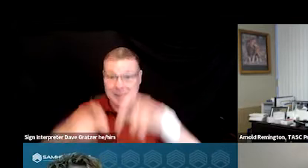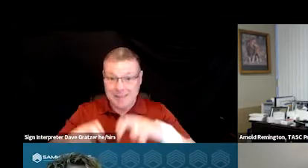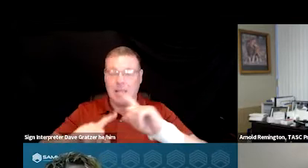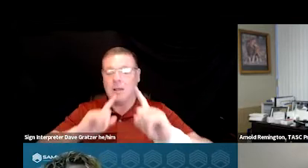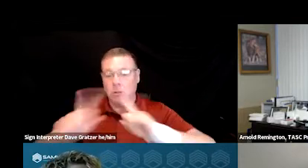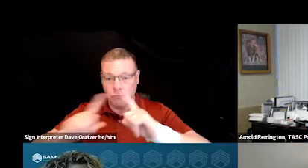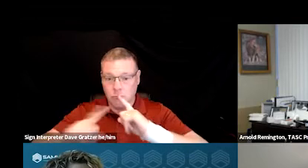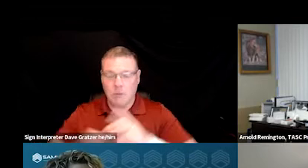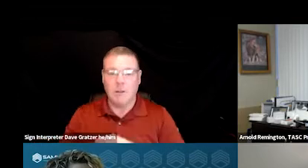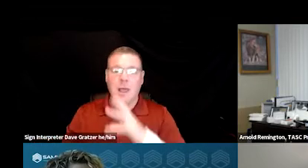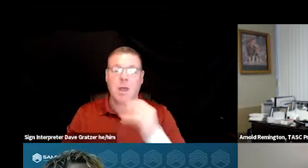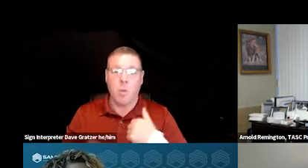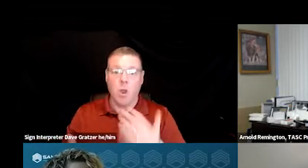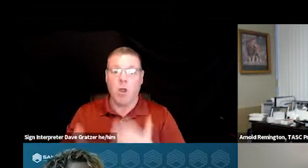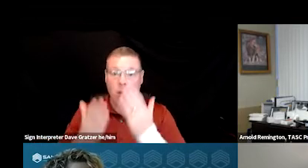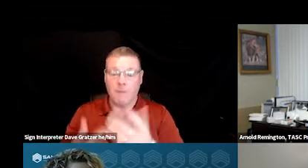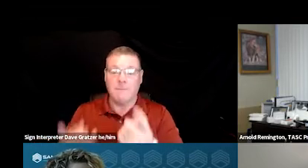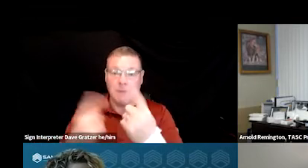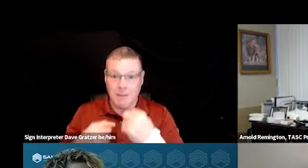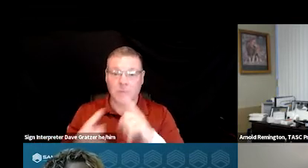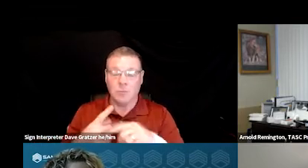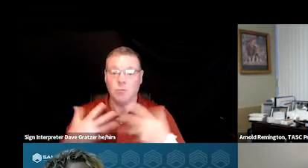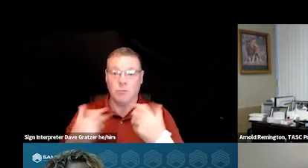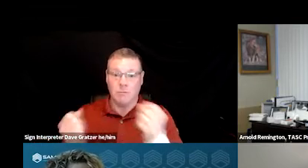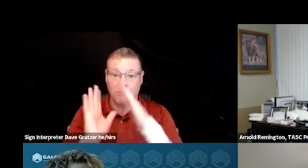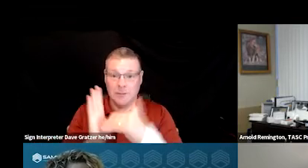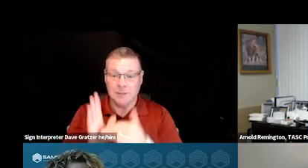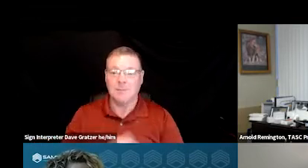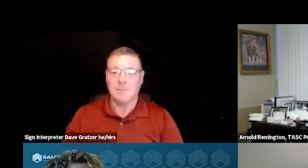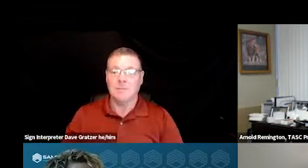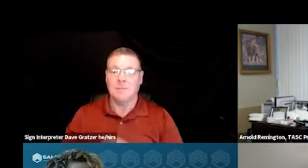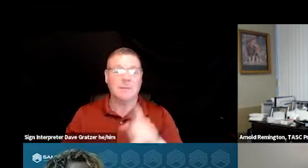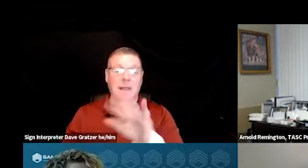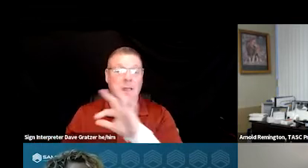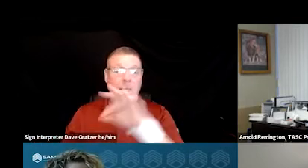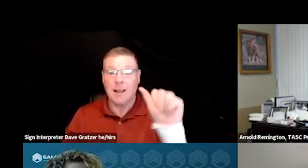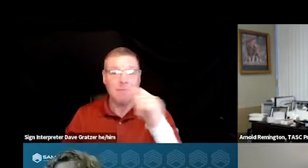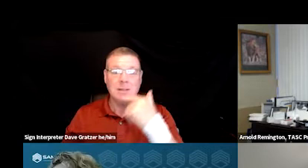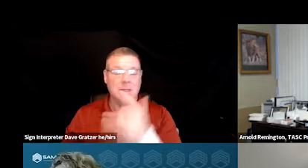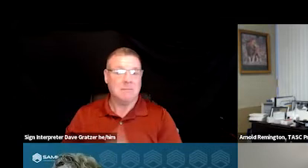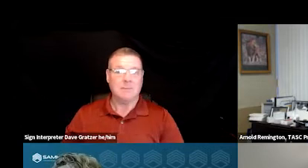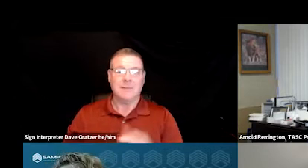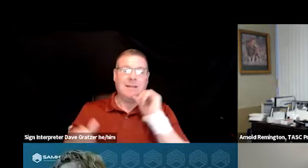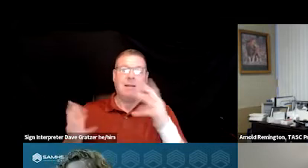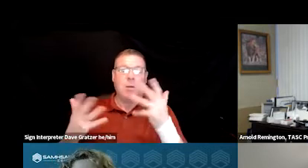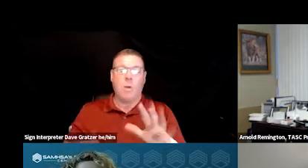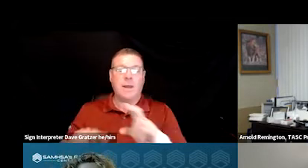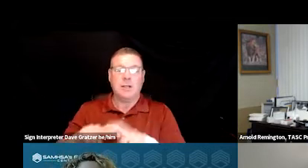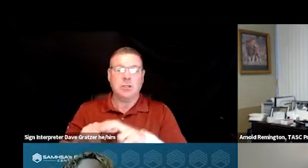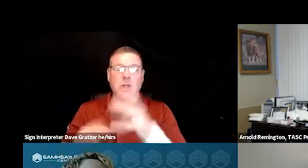And we offered him to come into our urgent recovery center. And he walked out the door because he didn't want a chair. He wanted a bed.